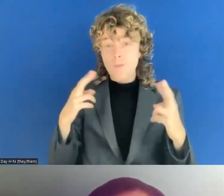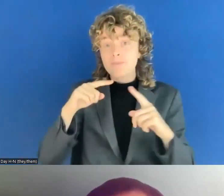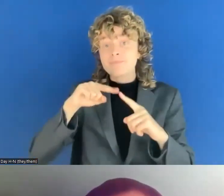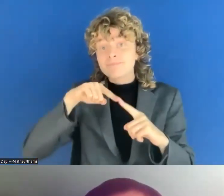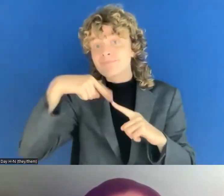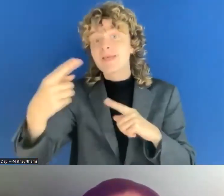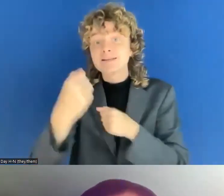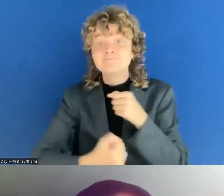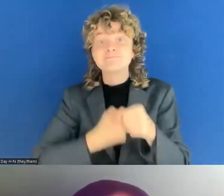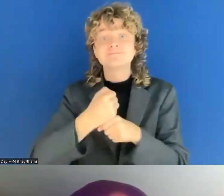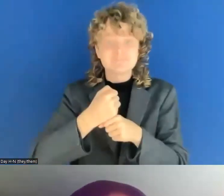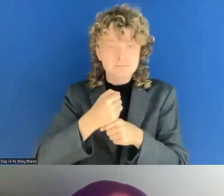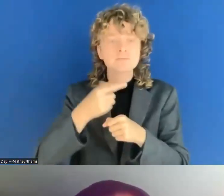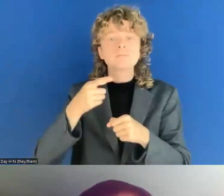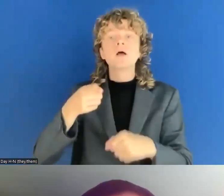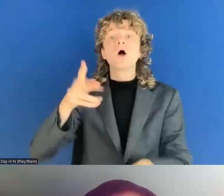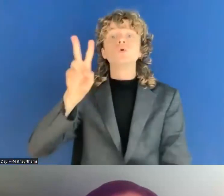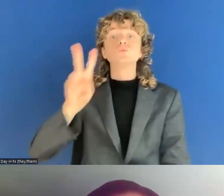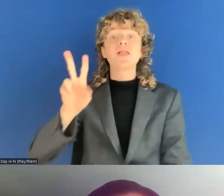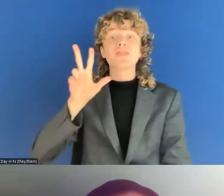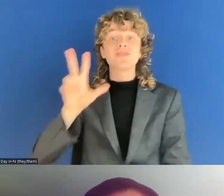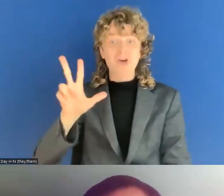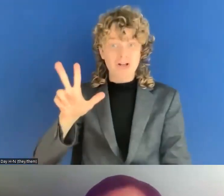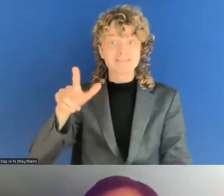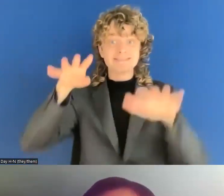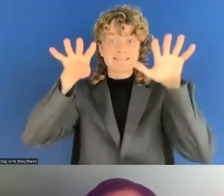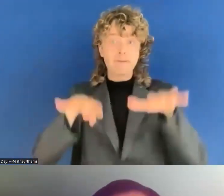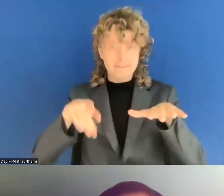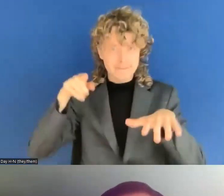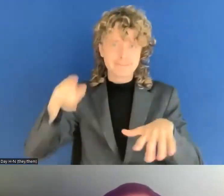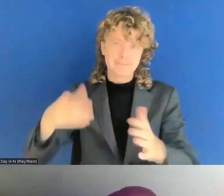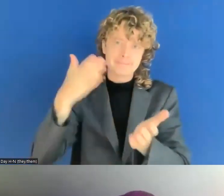September is a Saturday next year. So we'll have to maybe move the date, but I really